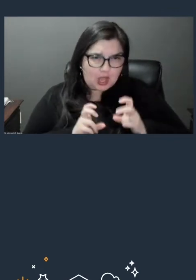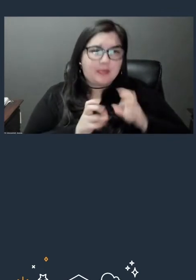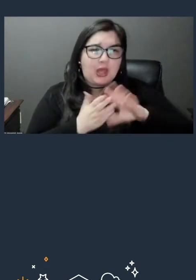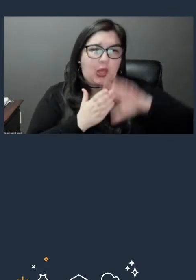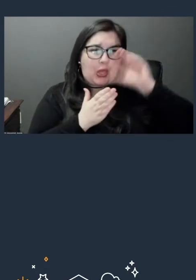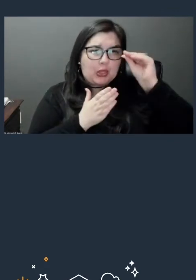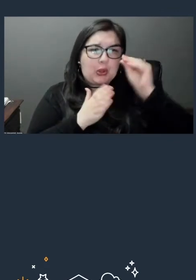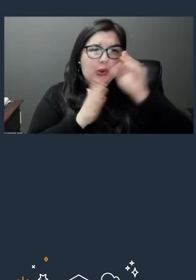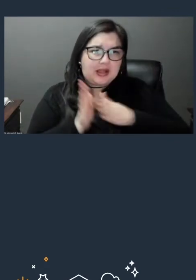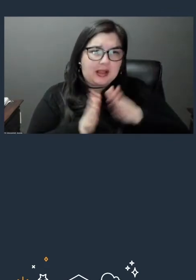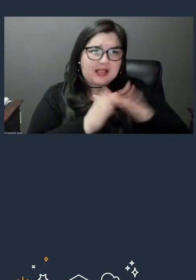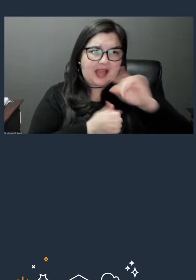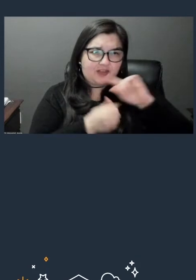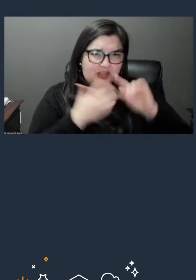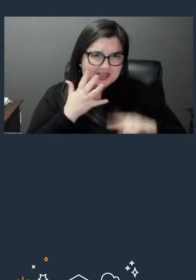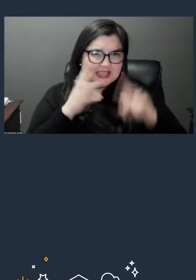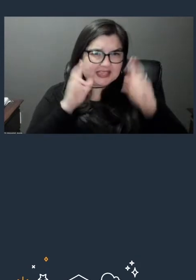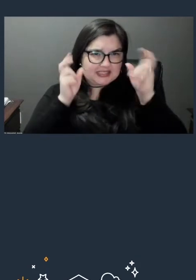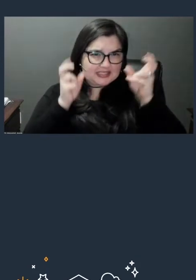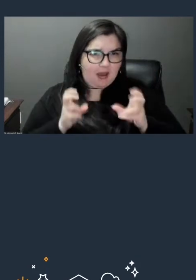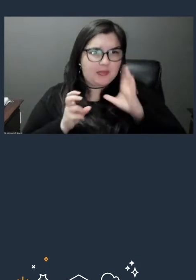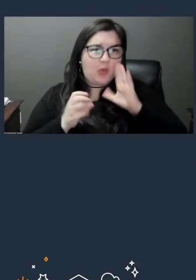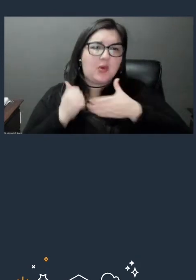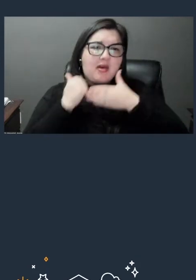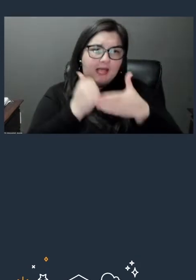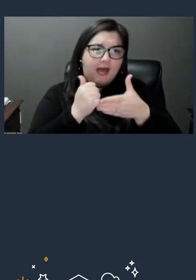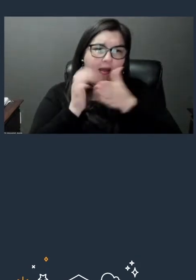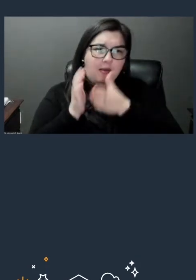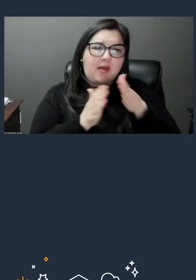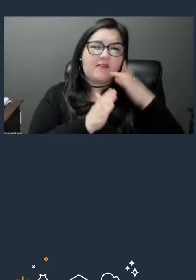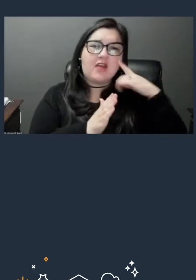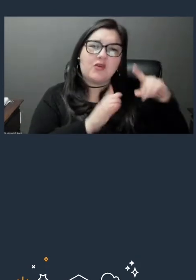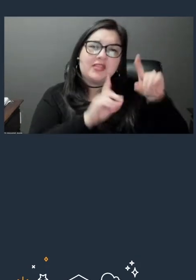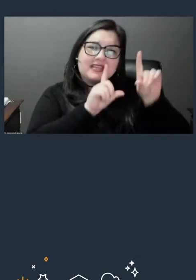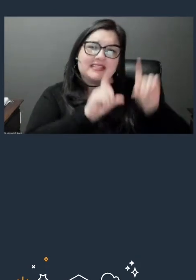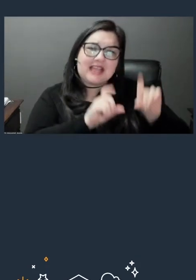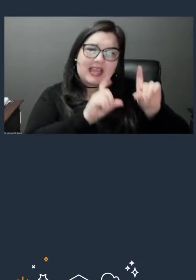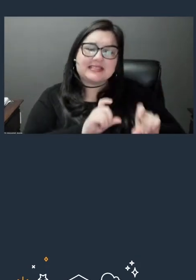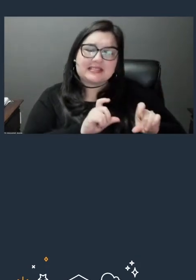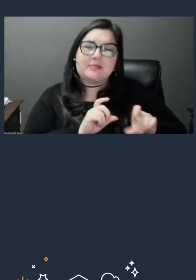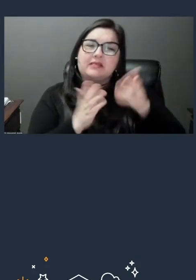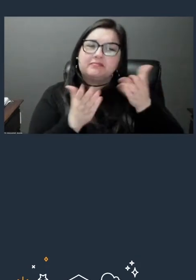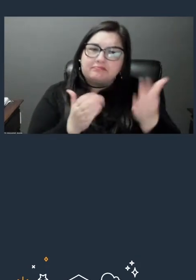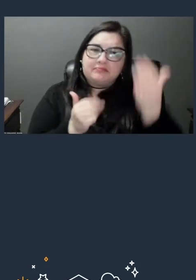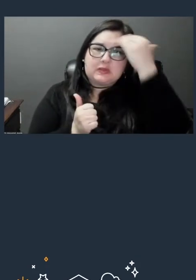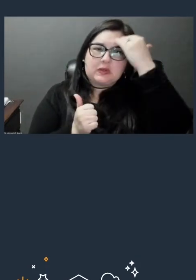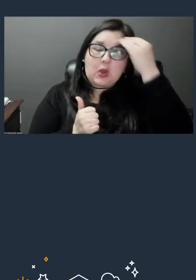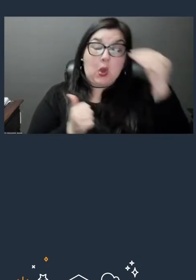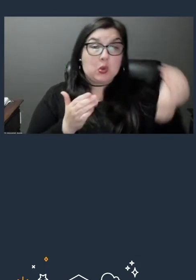and that should help you prepare well for the assessment. So, you know, if you're new to EBS, well, you will have to probably